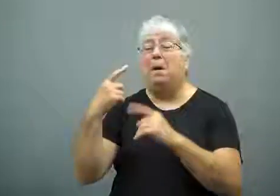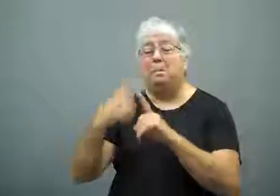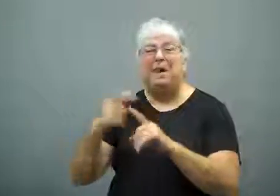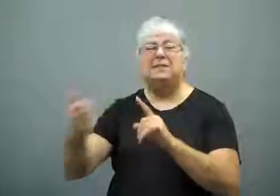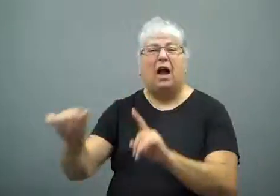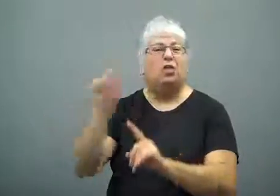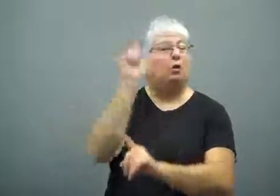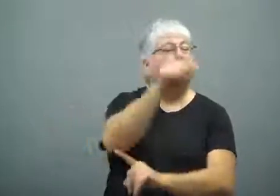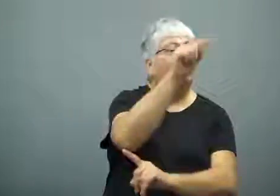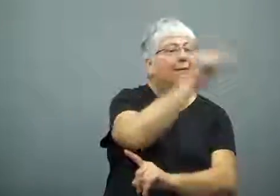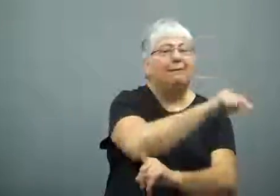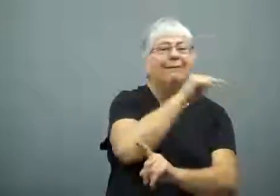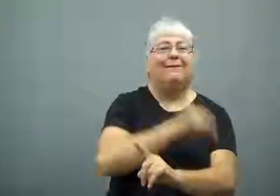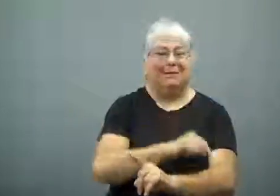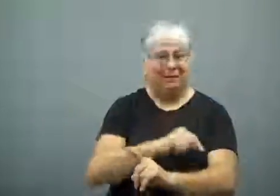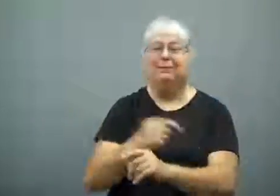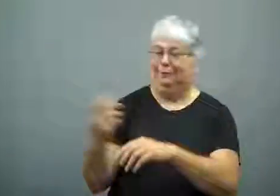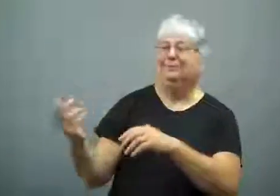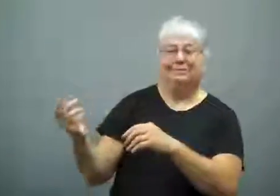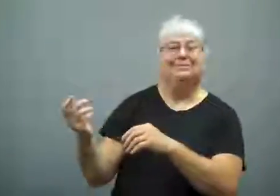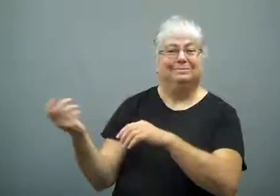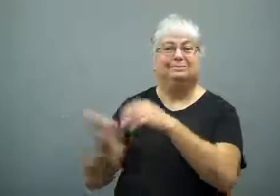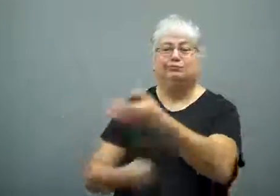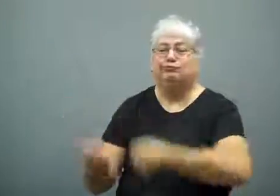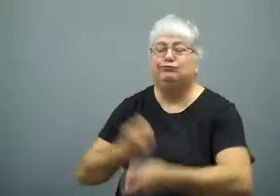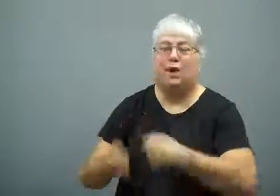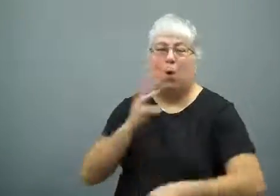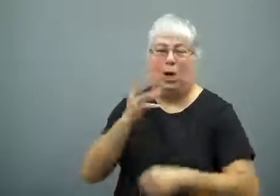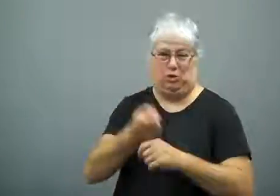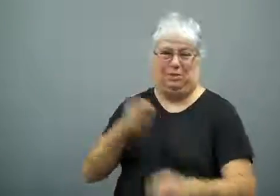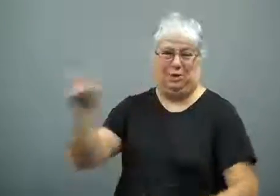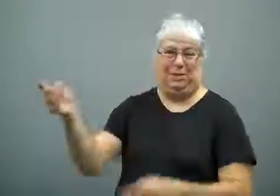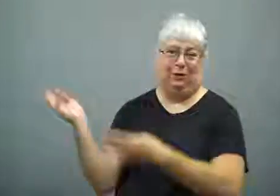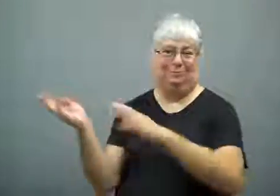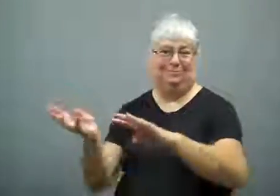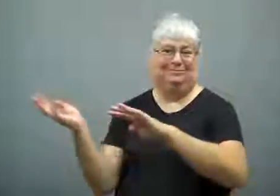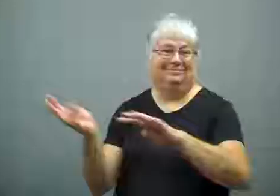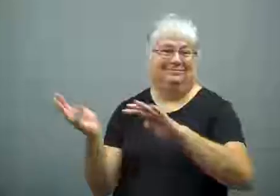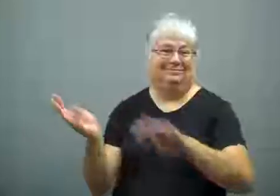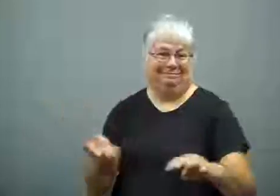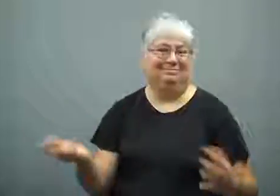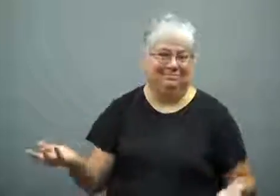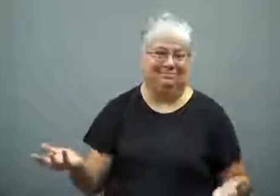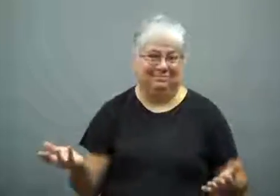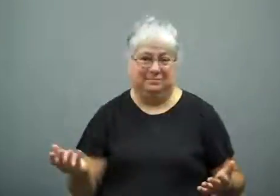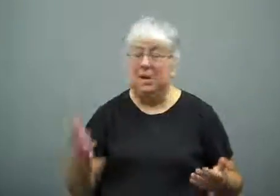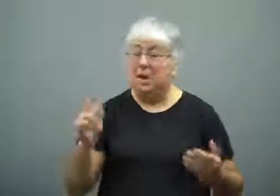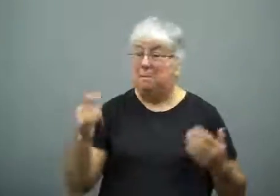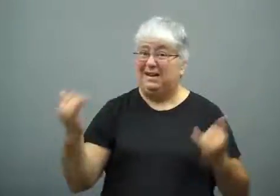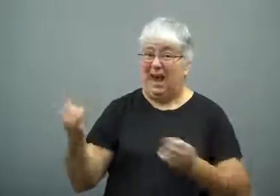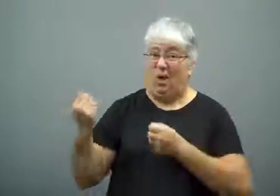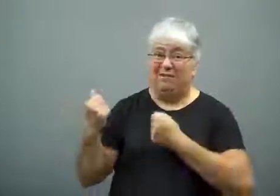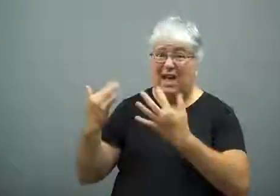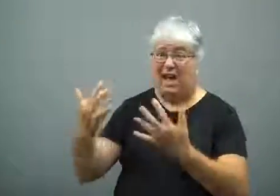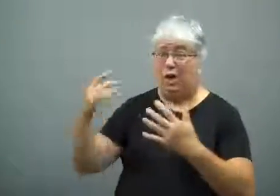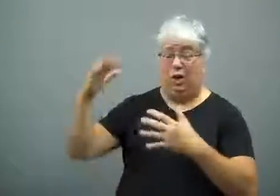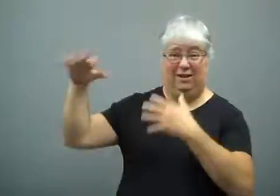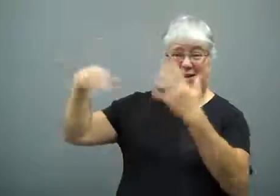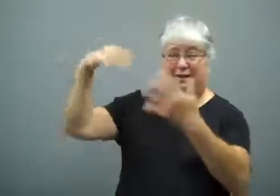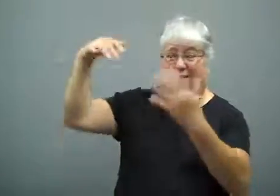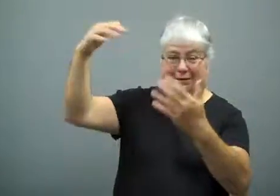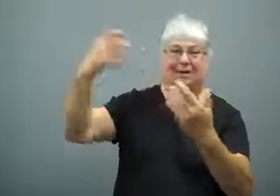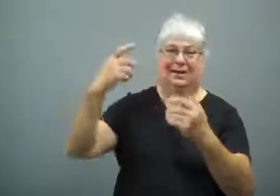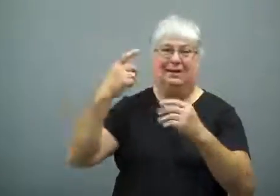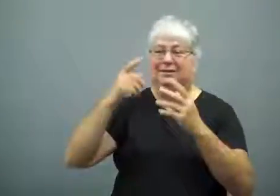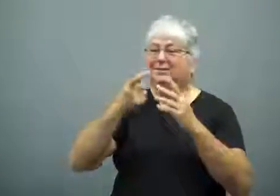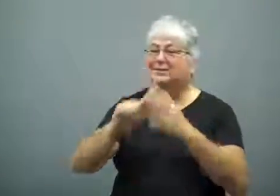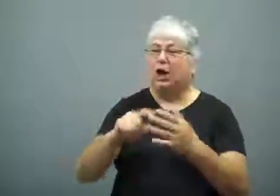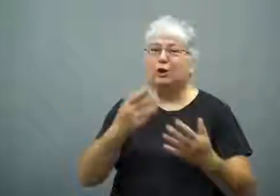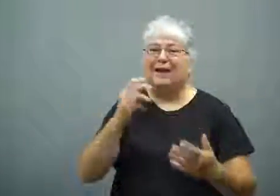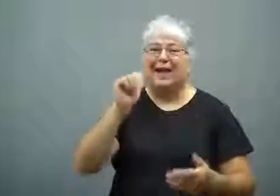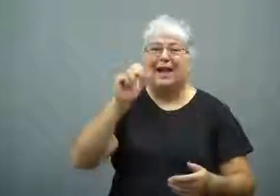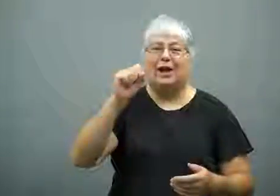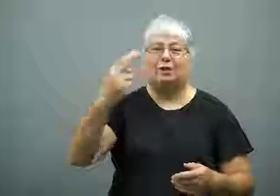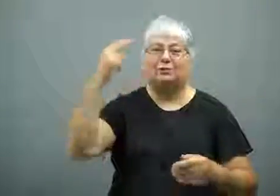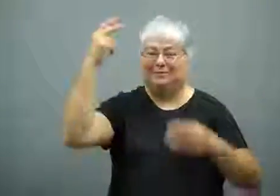It also provides water for several other communities.